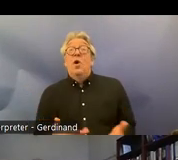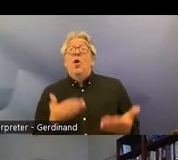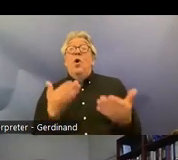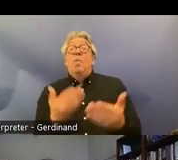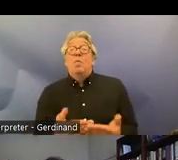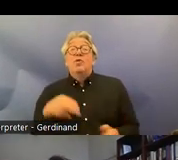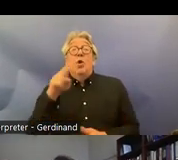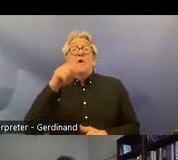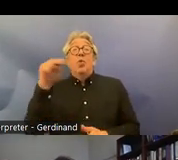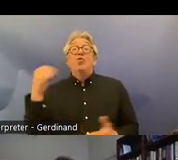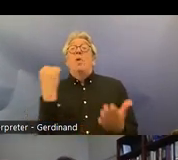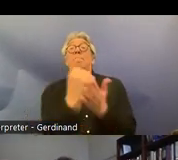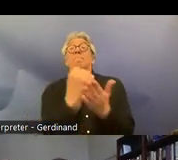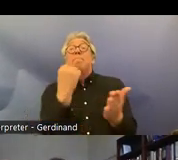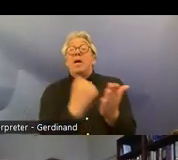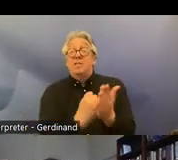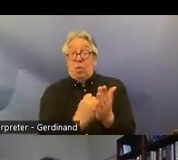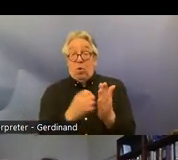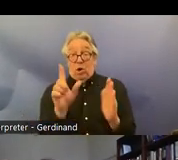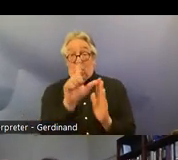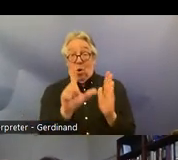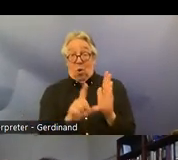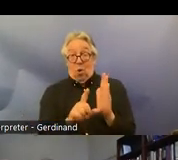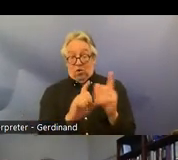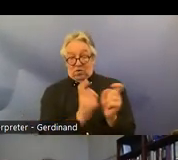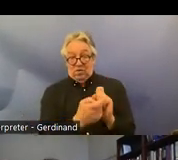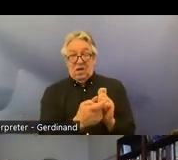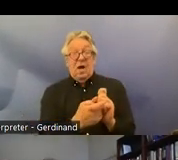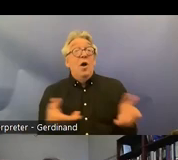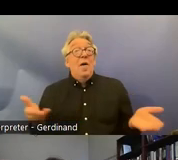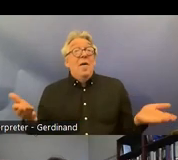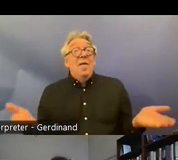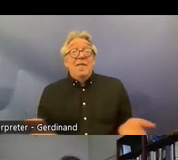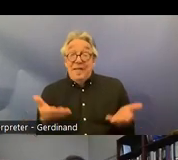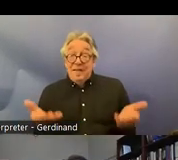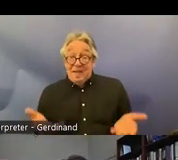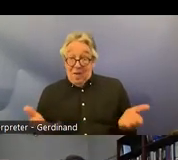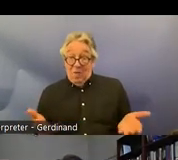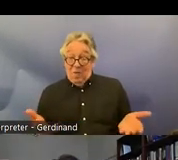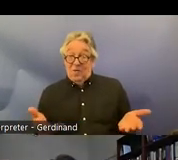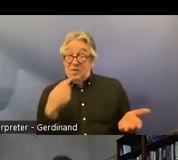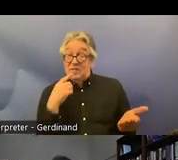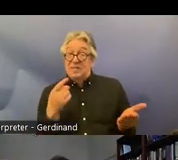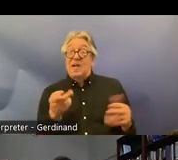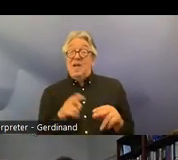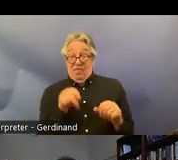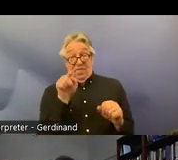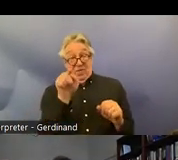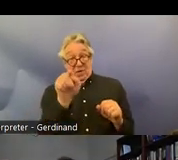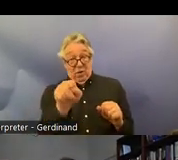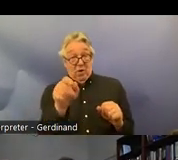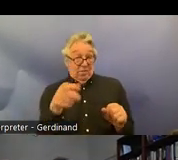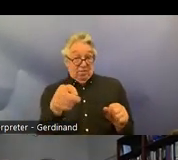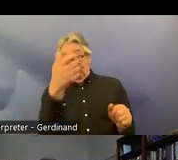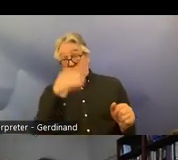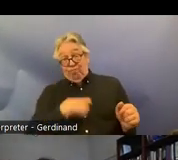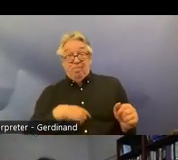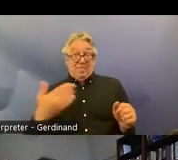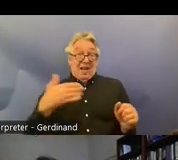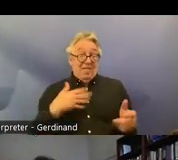passport act uh which currently says that if you have a serious um mental